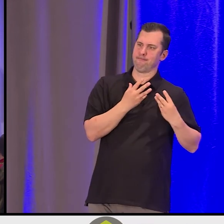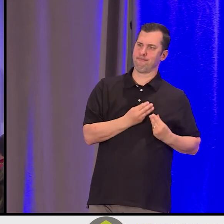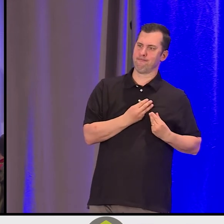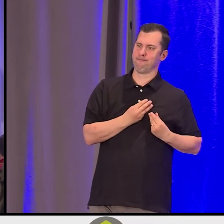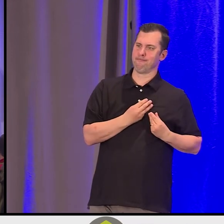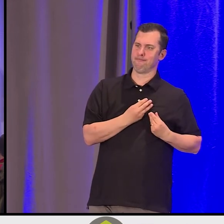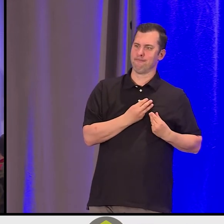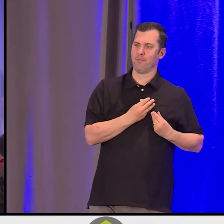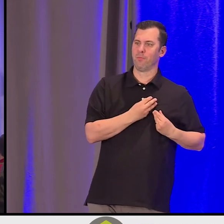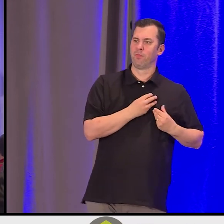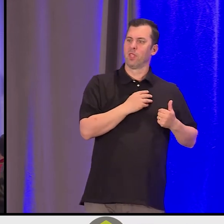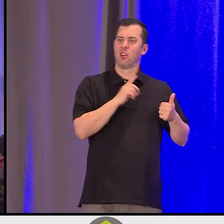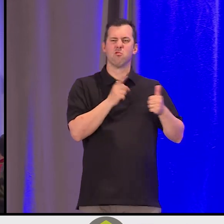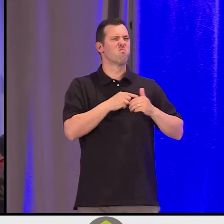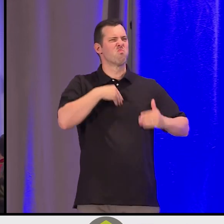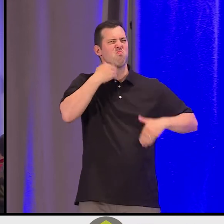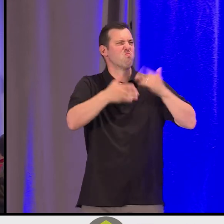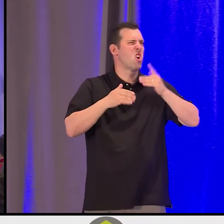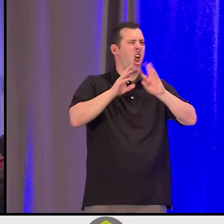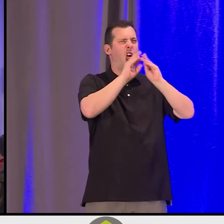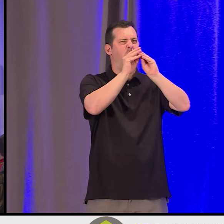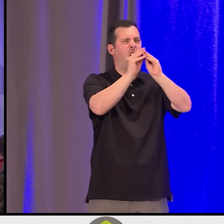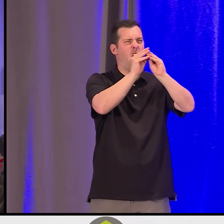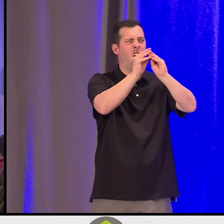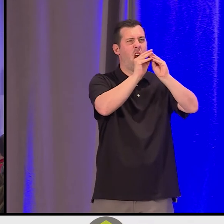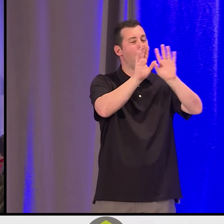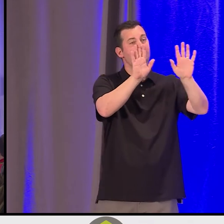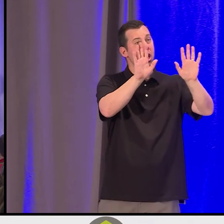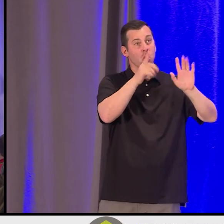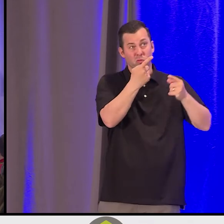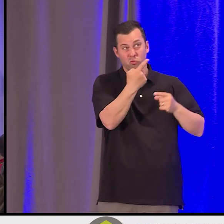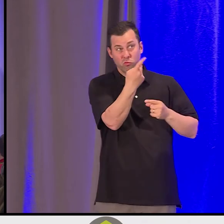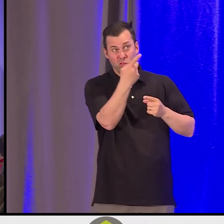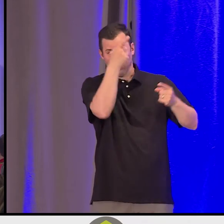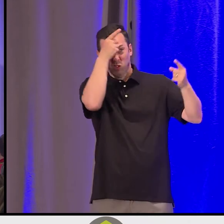We don't need to ever agree, but if we choose, we may be influenced.